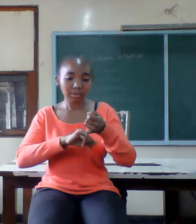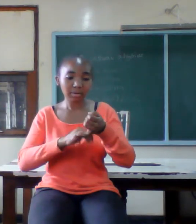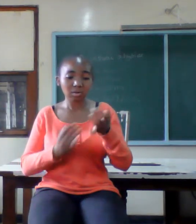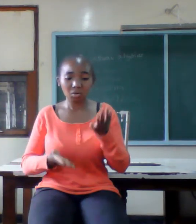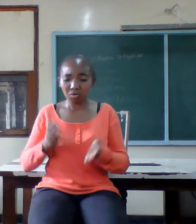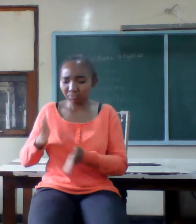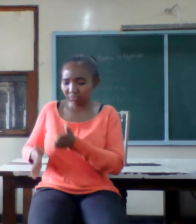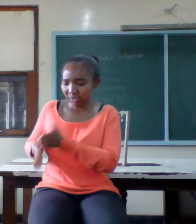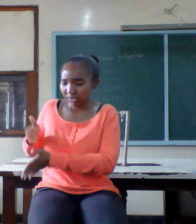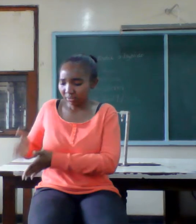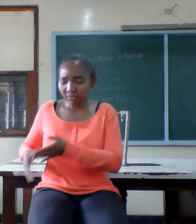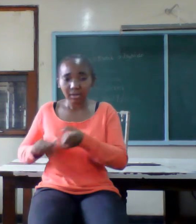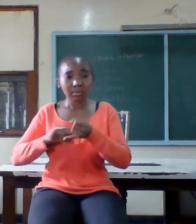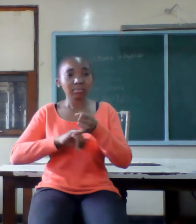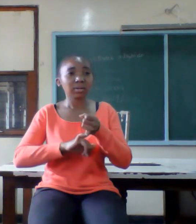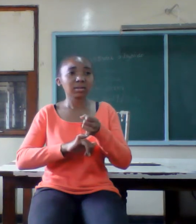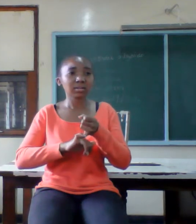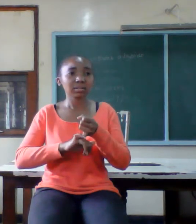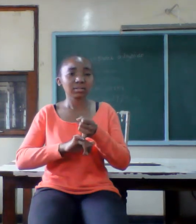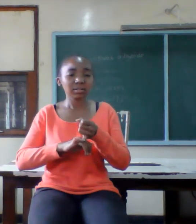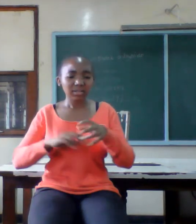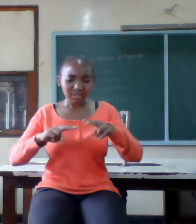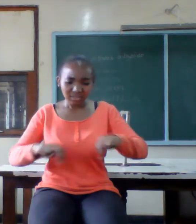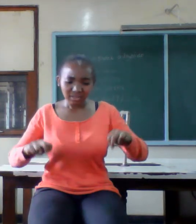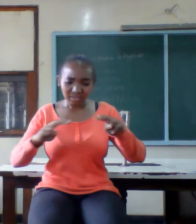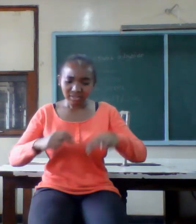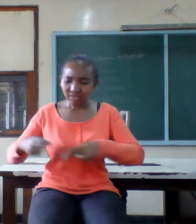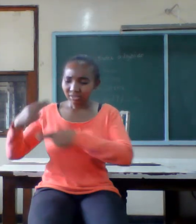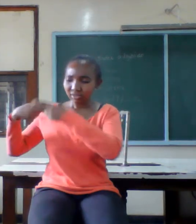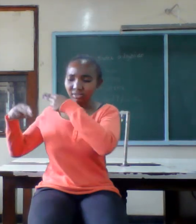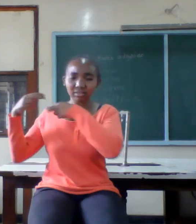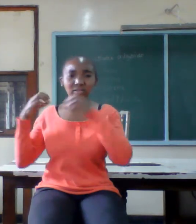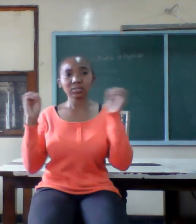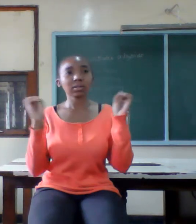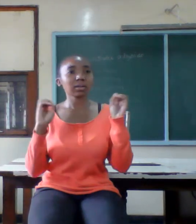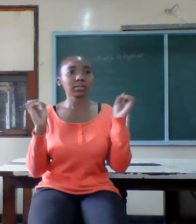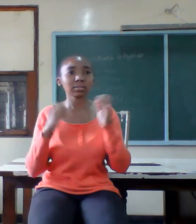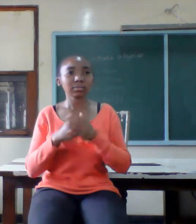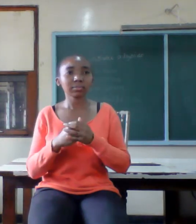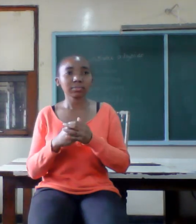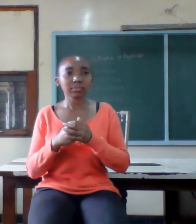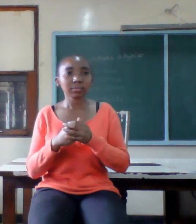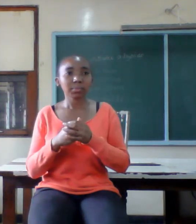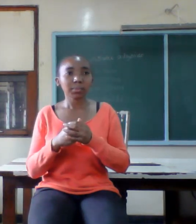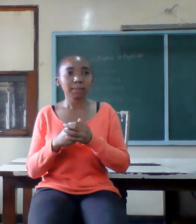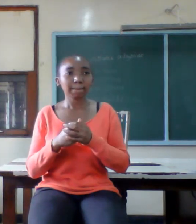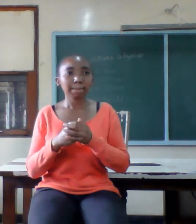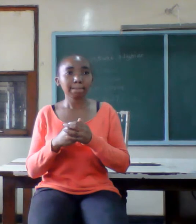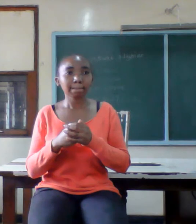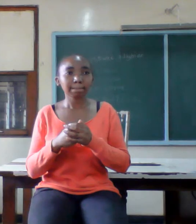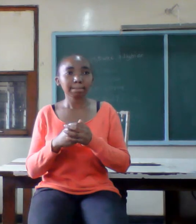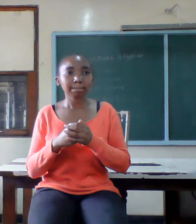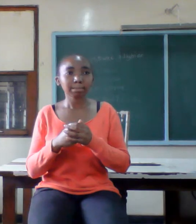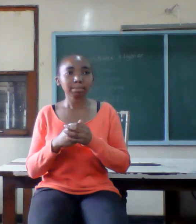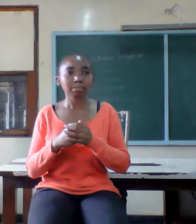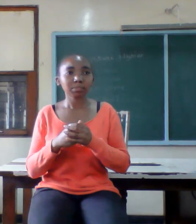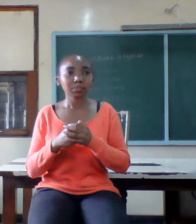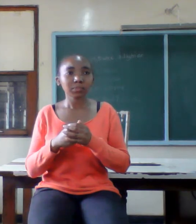get married stop digging into someone's past what matters most is the present life of your partner